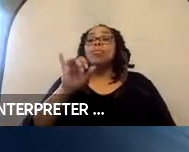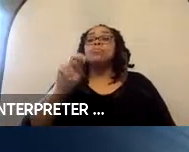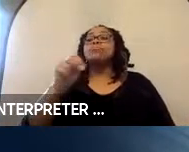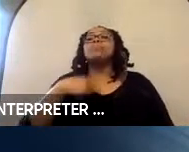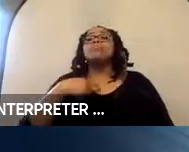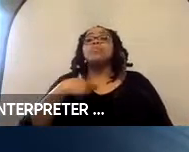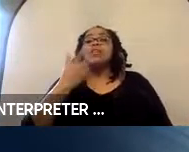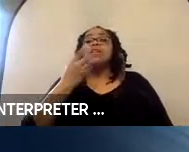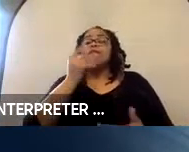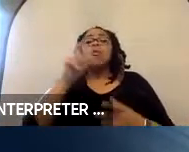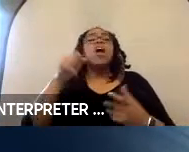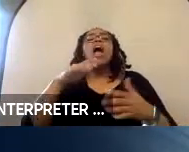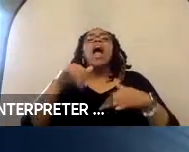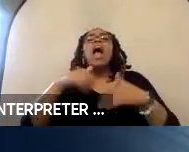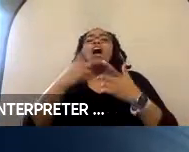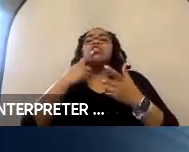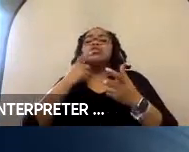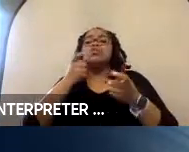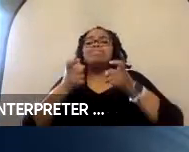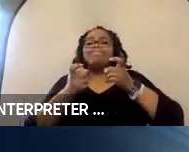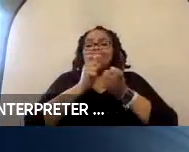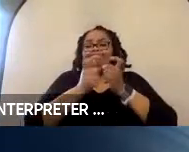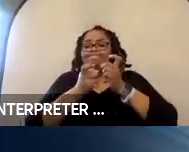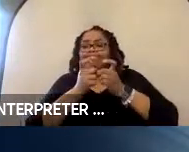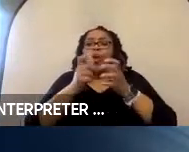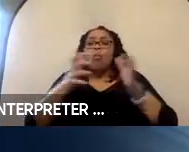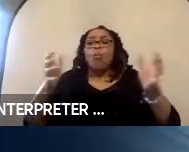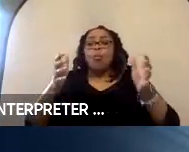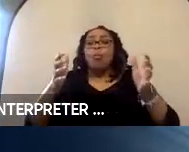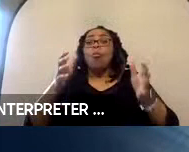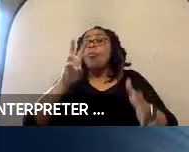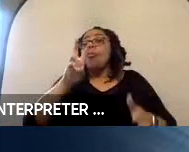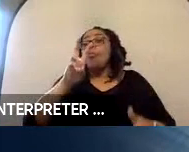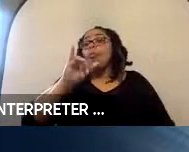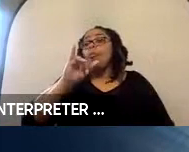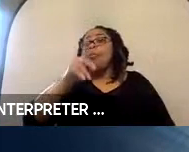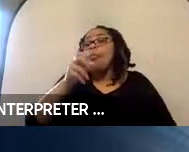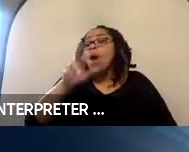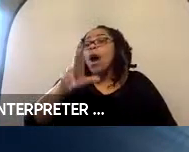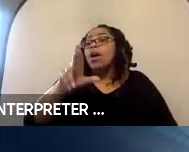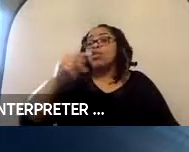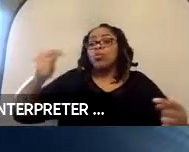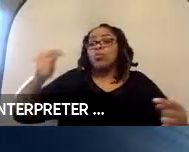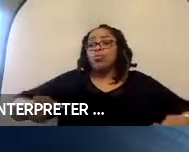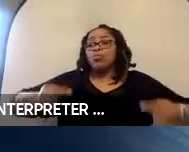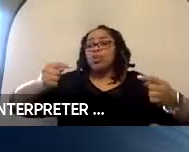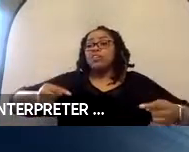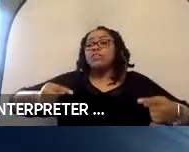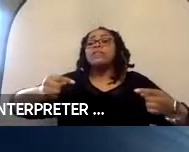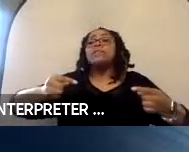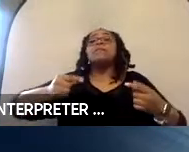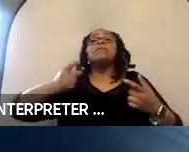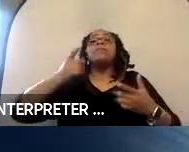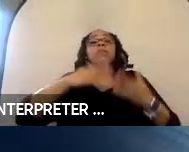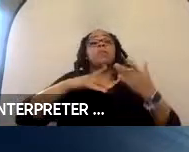wheelchairs? So, part of that is, is a limitation of the Q’Straint itself. For